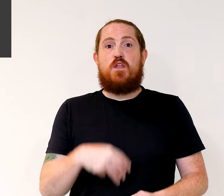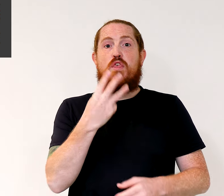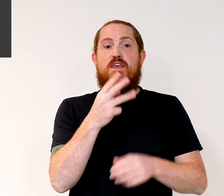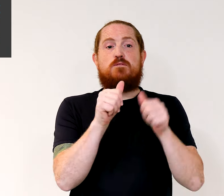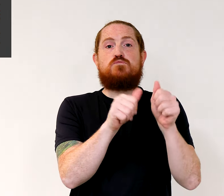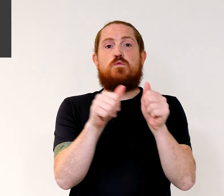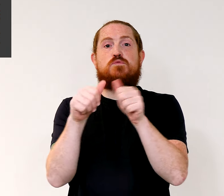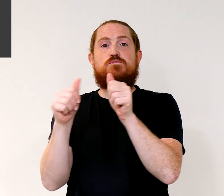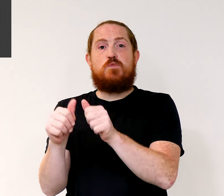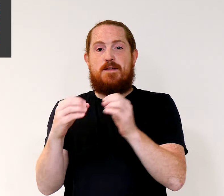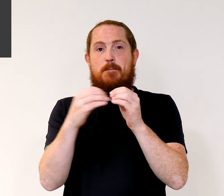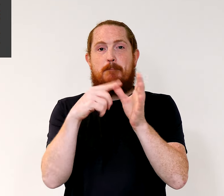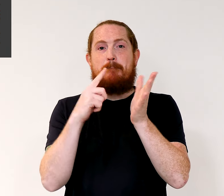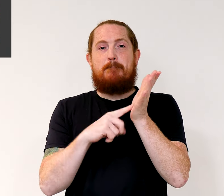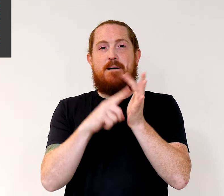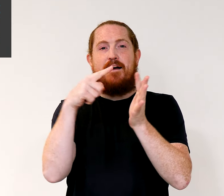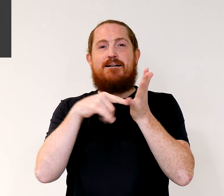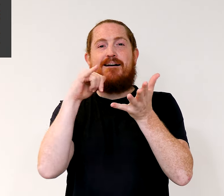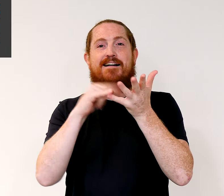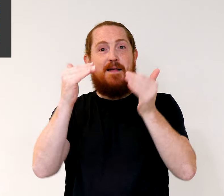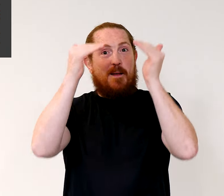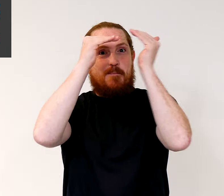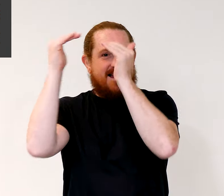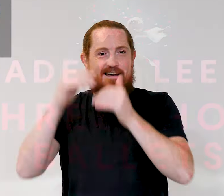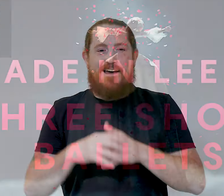Three Short Ballets